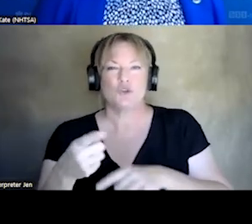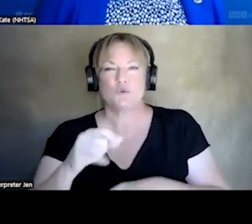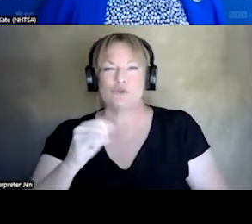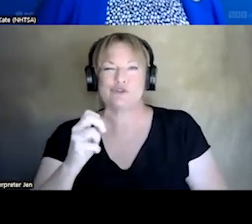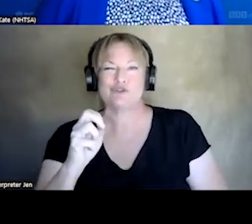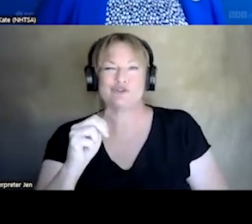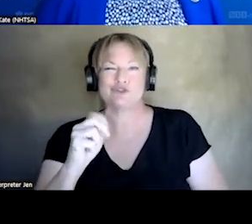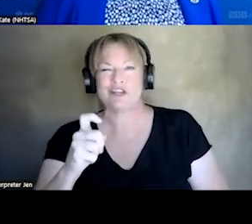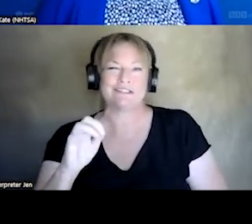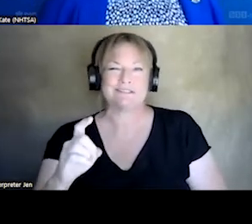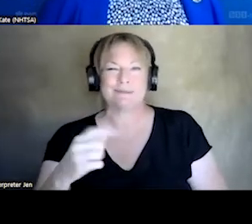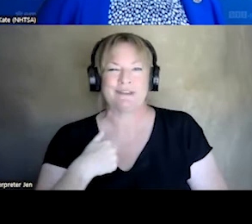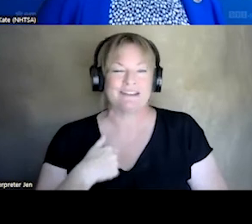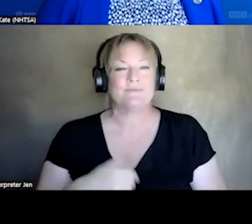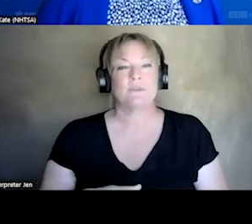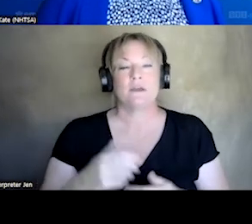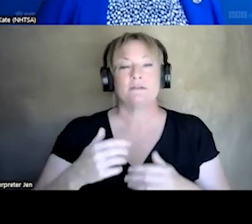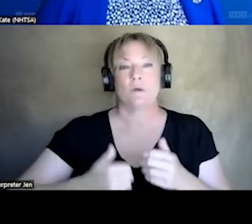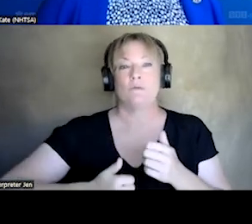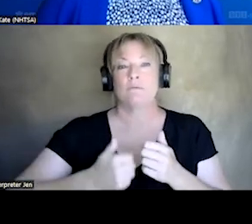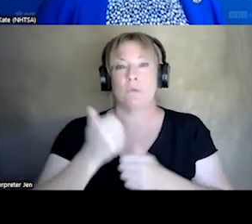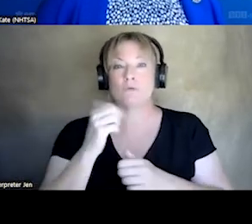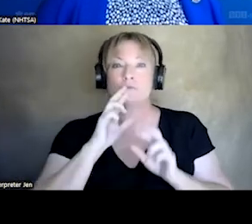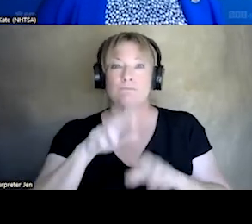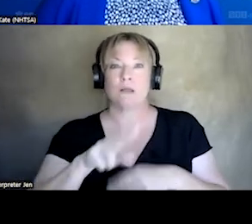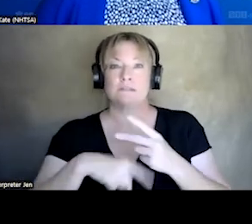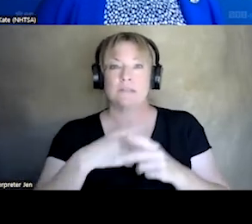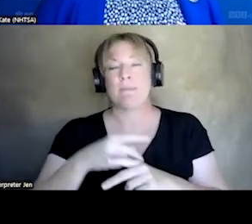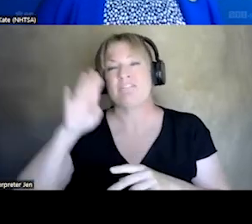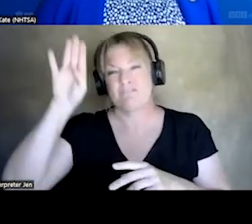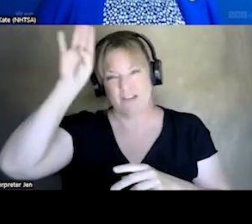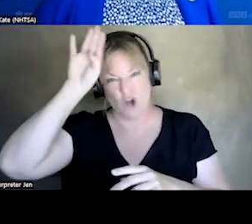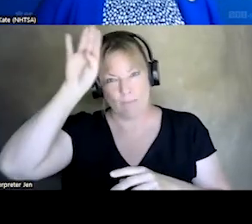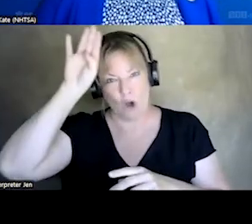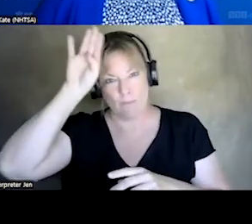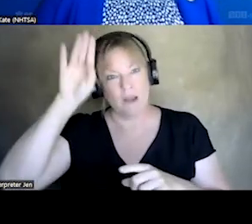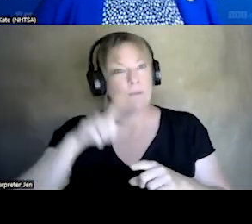PREDOMINANT RESPONSE TIME IS, IS FIRE DEPARTMENT. BUT UNDERSTAND THAT WE DON'T HAVE NECESSARILY GOOD